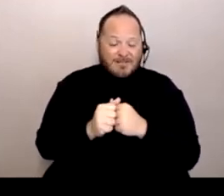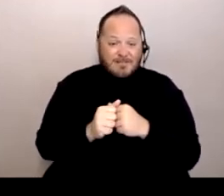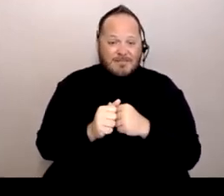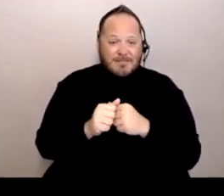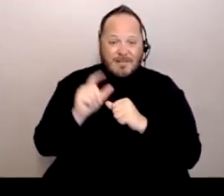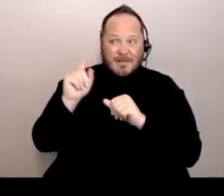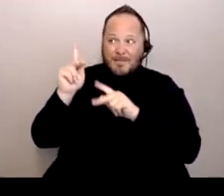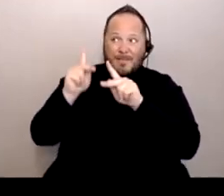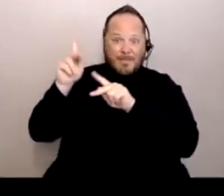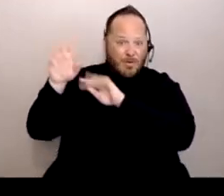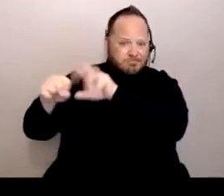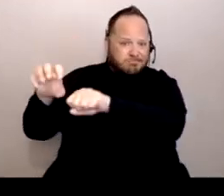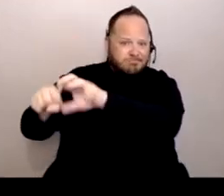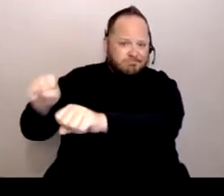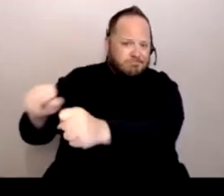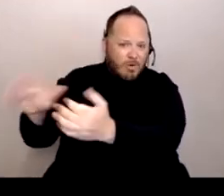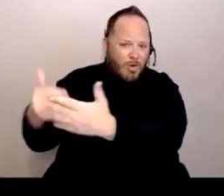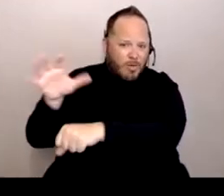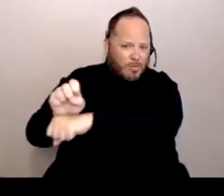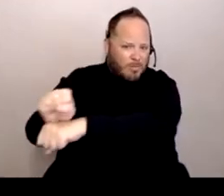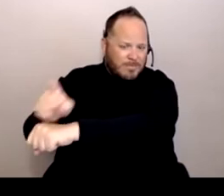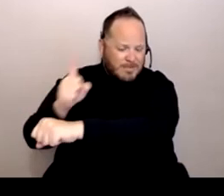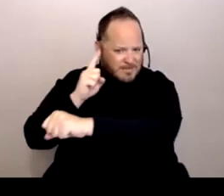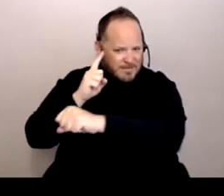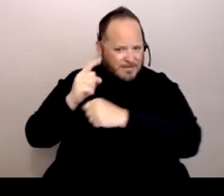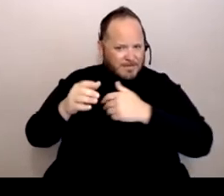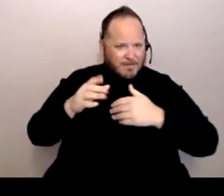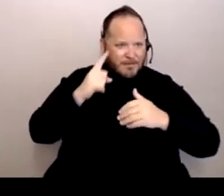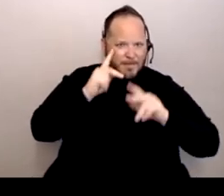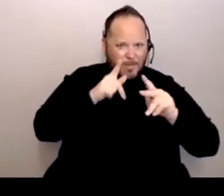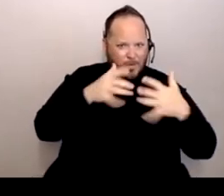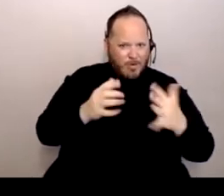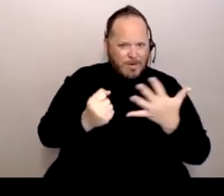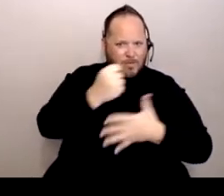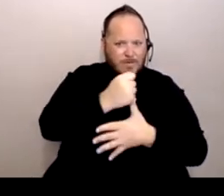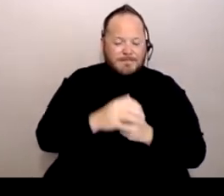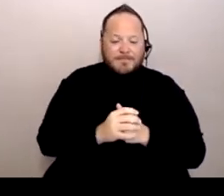for people that are prioritized. Transportation, some people don't have transportation.